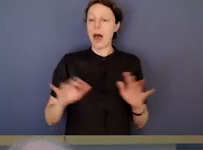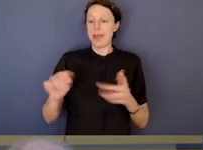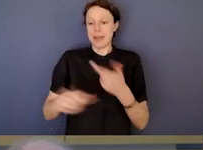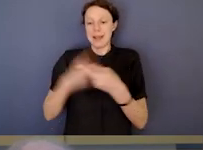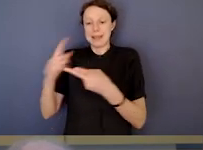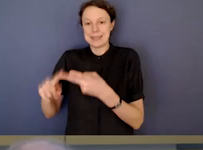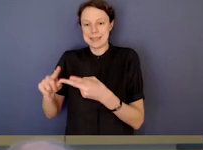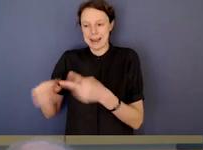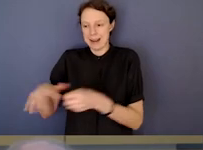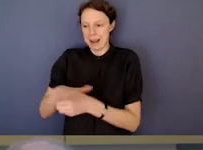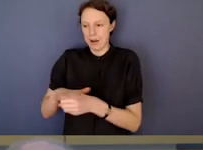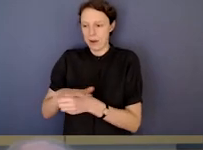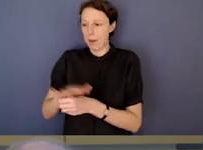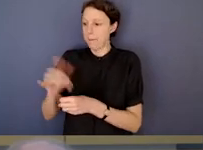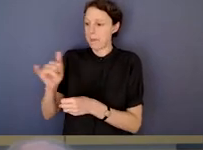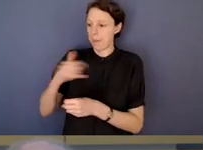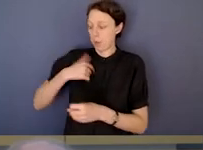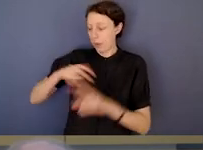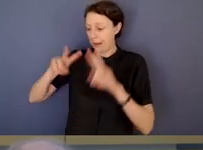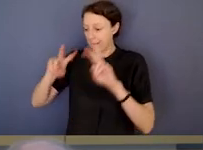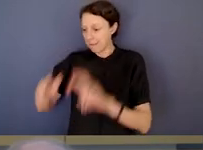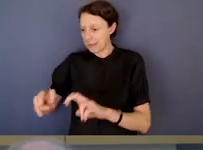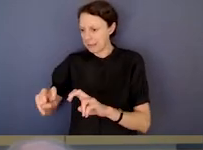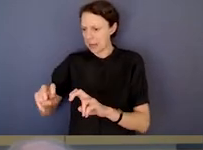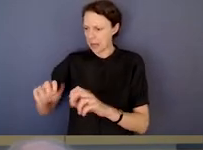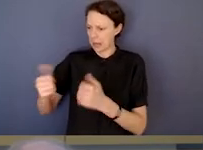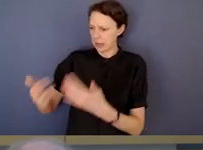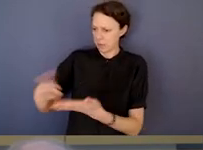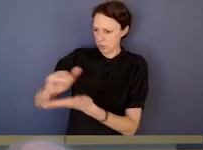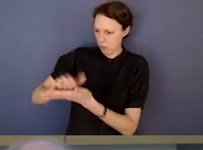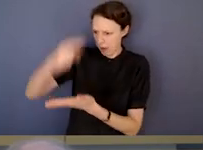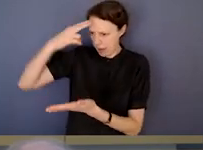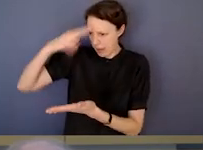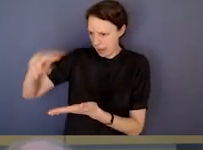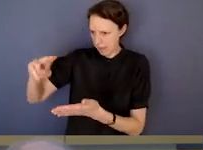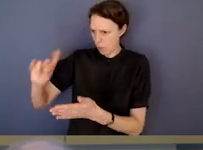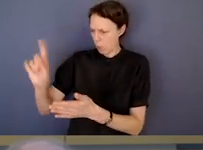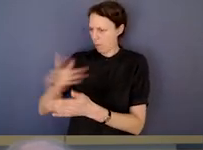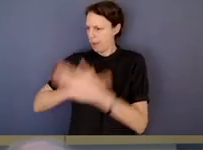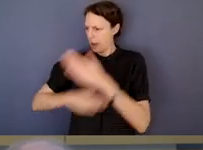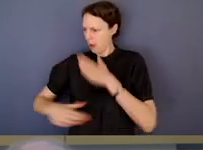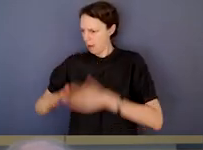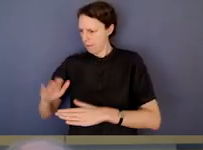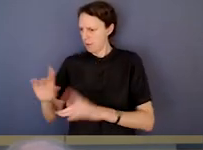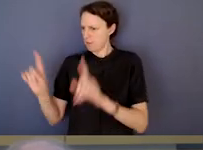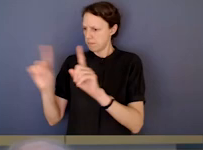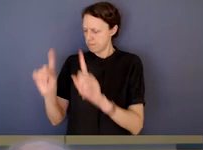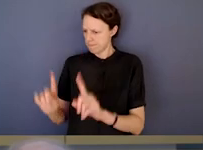confusion where people might be familiar with the findings of a body like the independent commission against corruption in New South Wales,